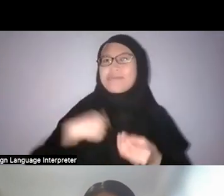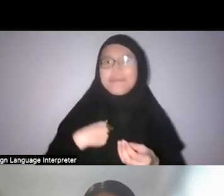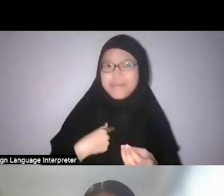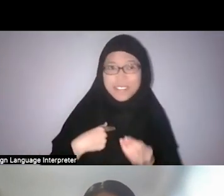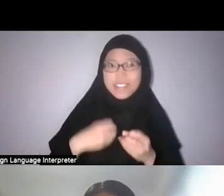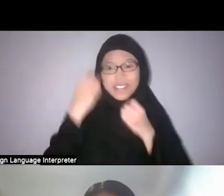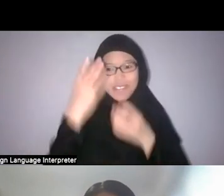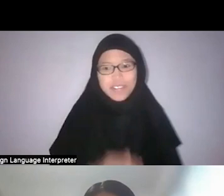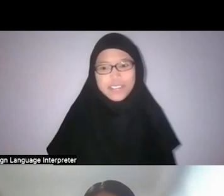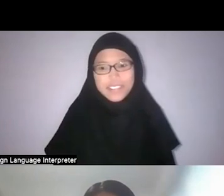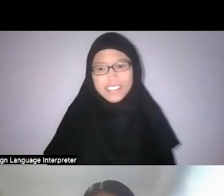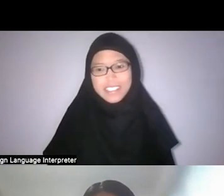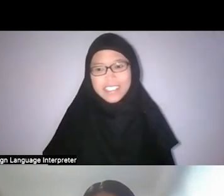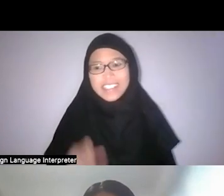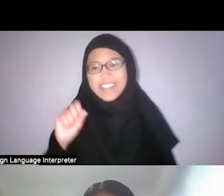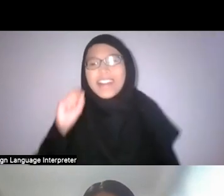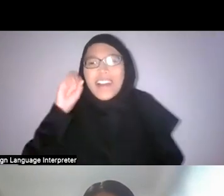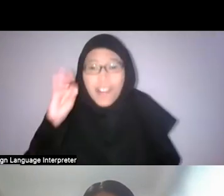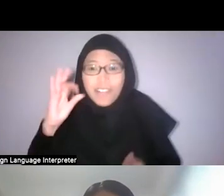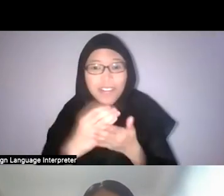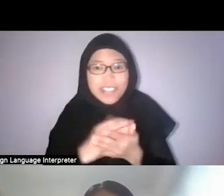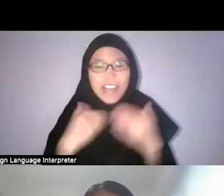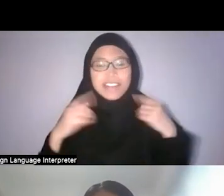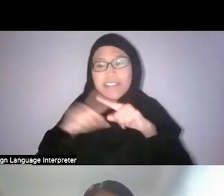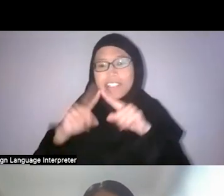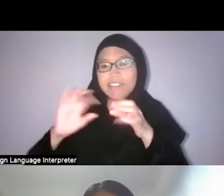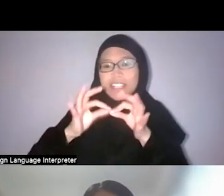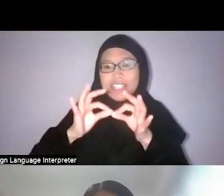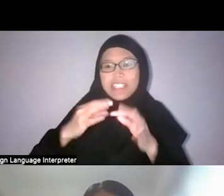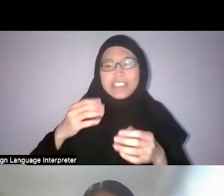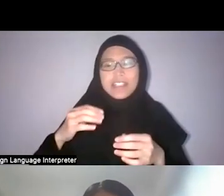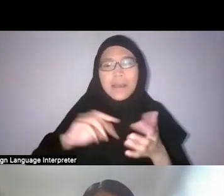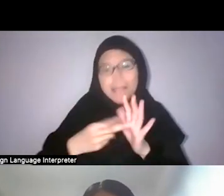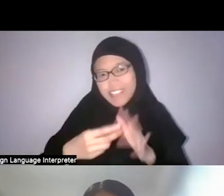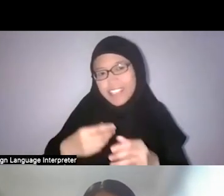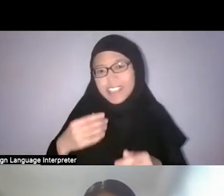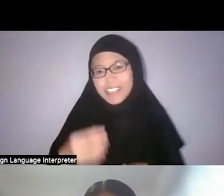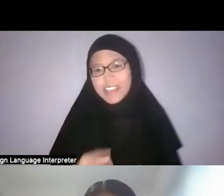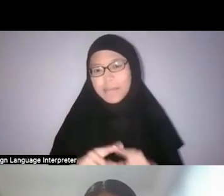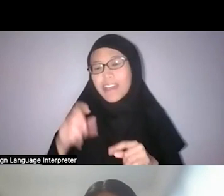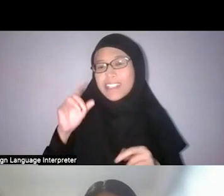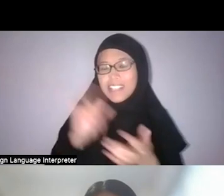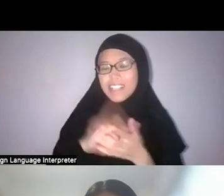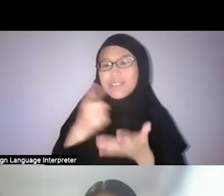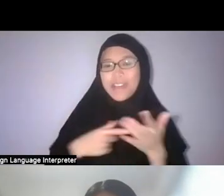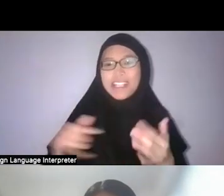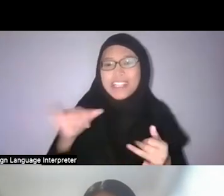Faris: Of course there are different interpretations. Khairulddin: Yeah, of course. But that was close to what I was thinking about when I did it.